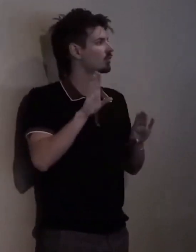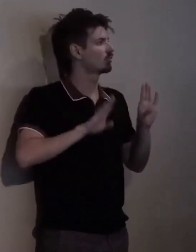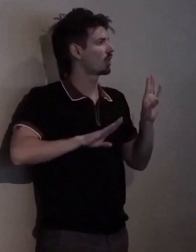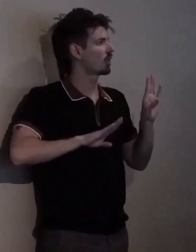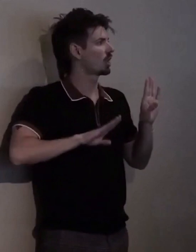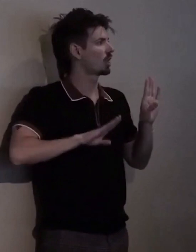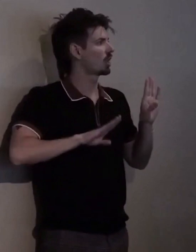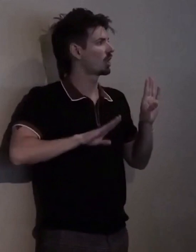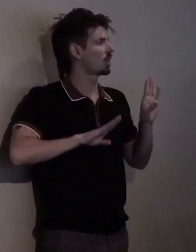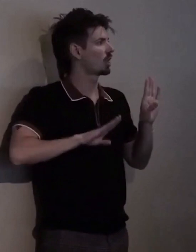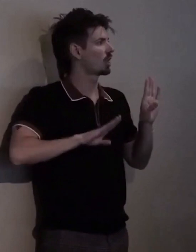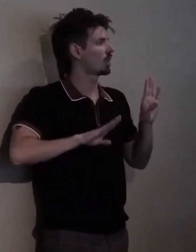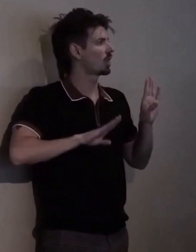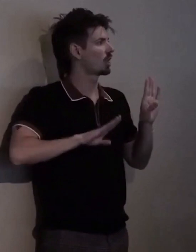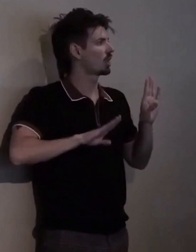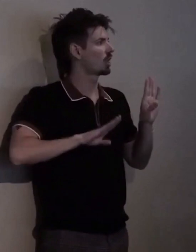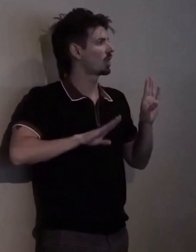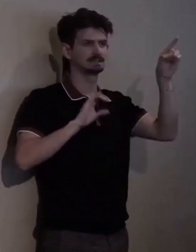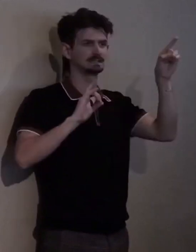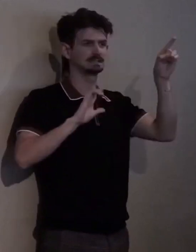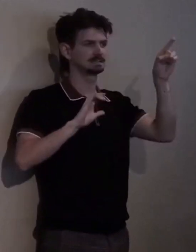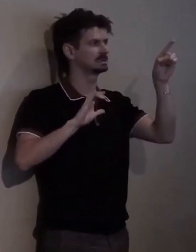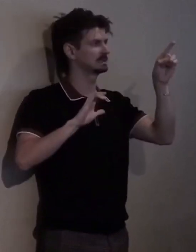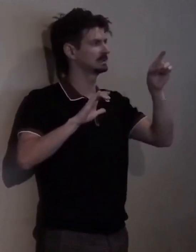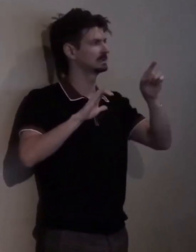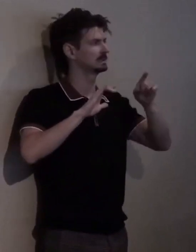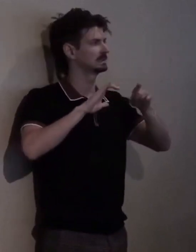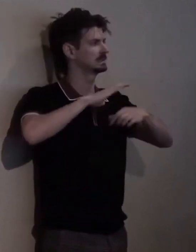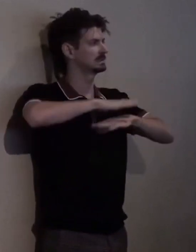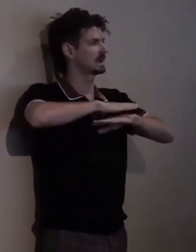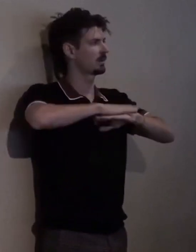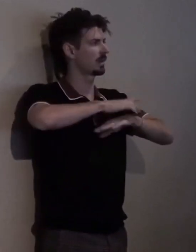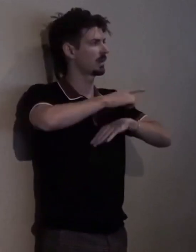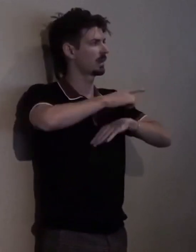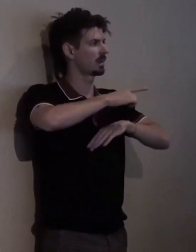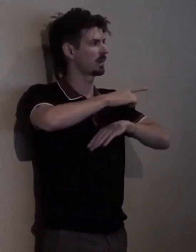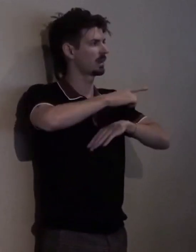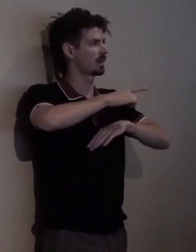with our CCDC logo table... Uhm... The auction will close in 4 minutes, y'all.